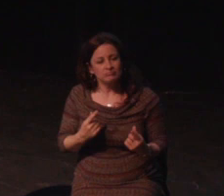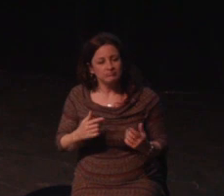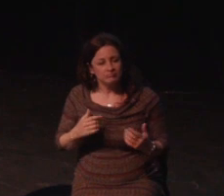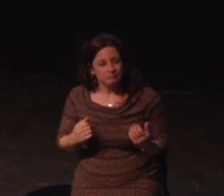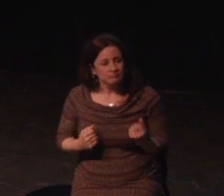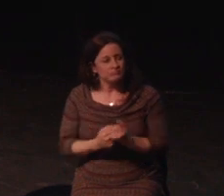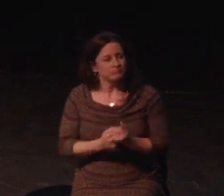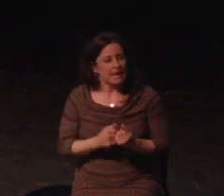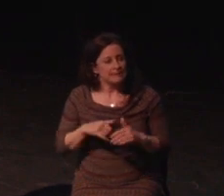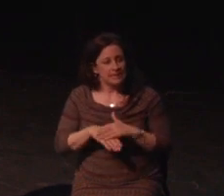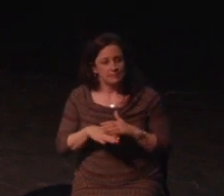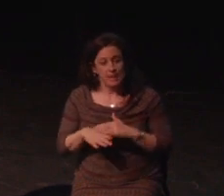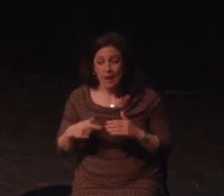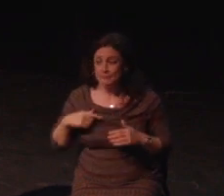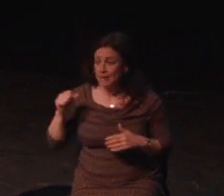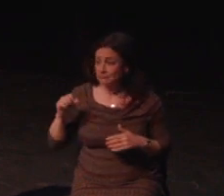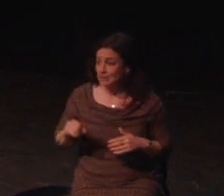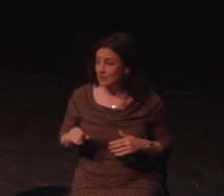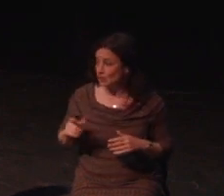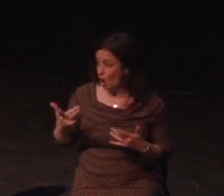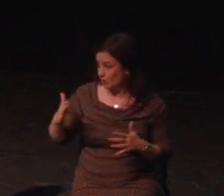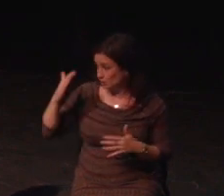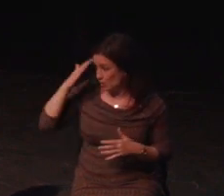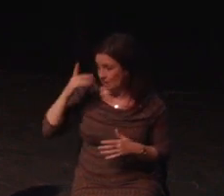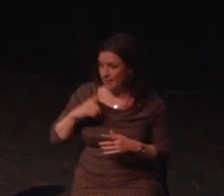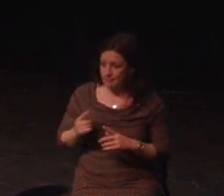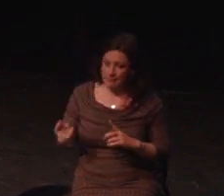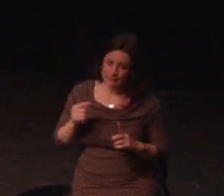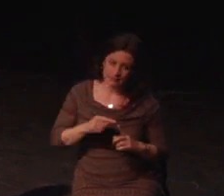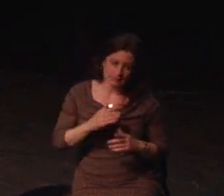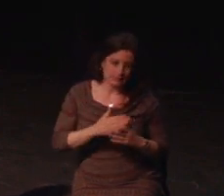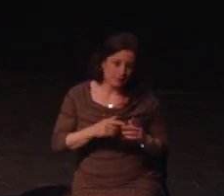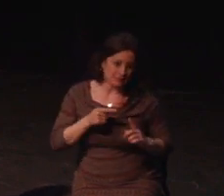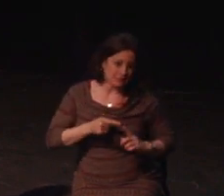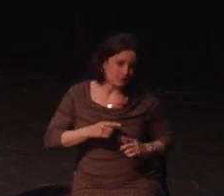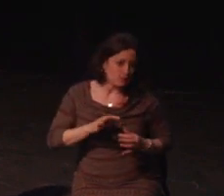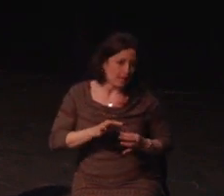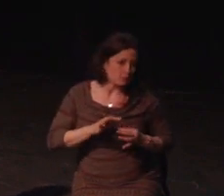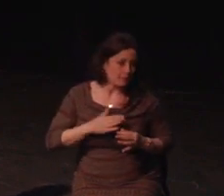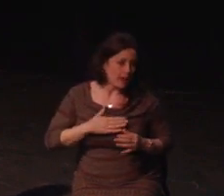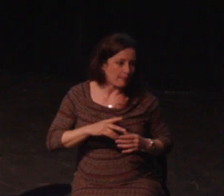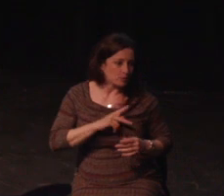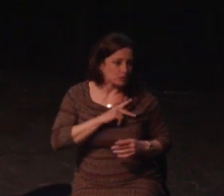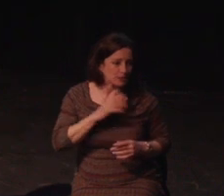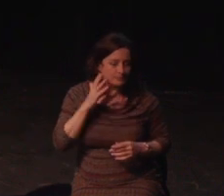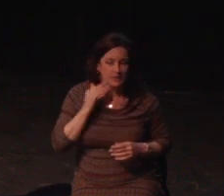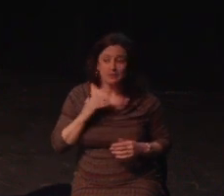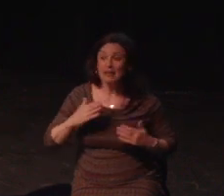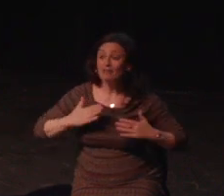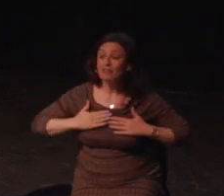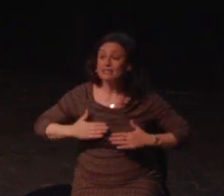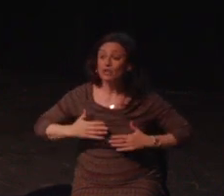The sense of on excitement I get from writing a machine across beautiful lands in Horizon Zero Dawn, scaling buildings and mountains and Assassin's